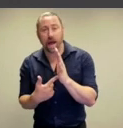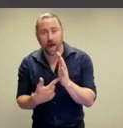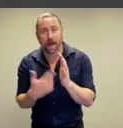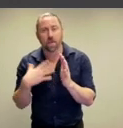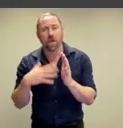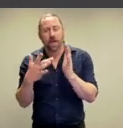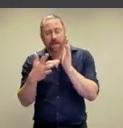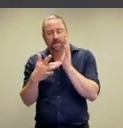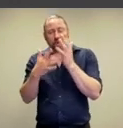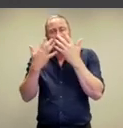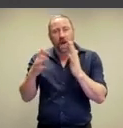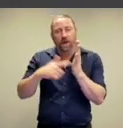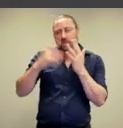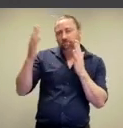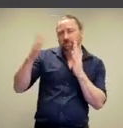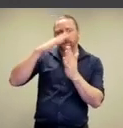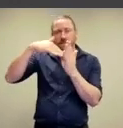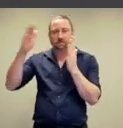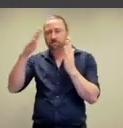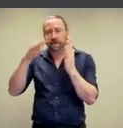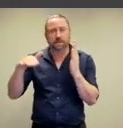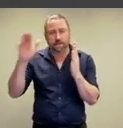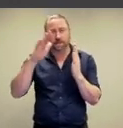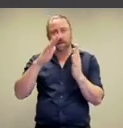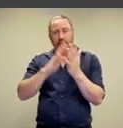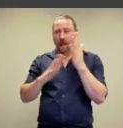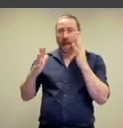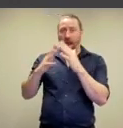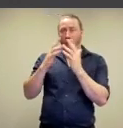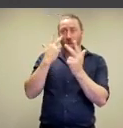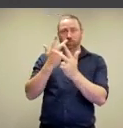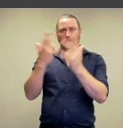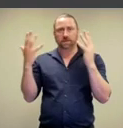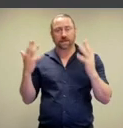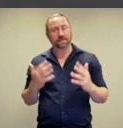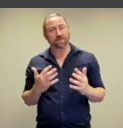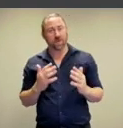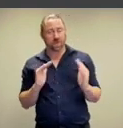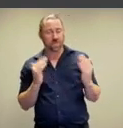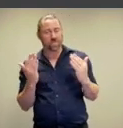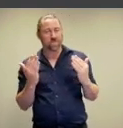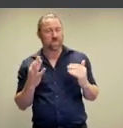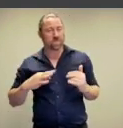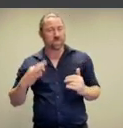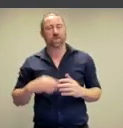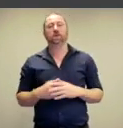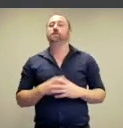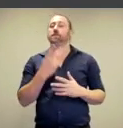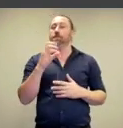art because of his technical mastery